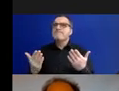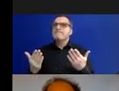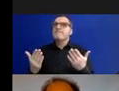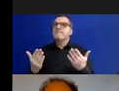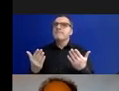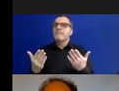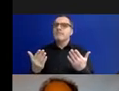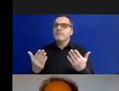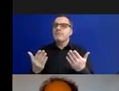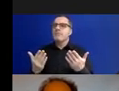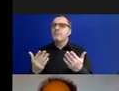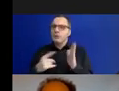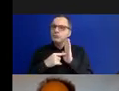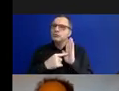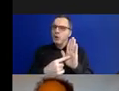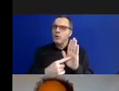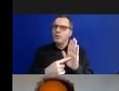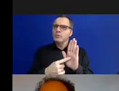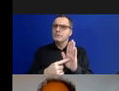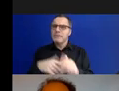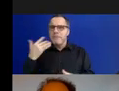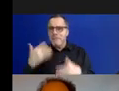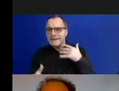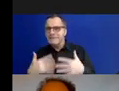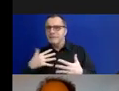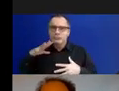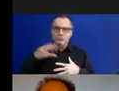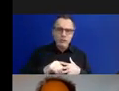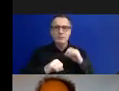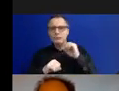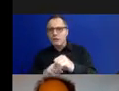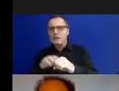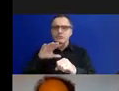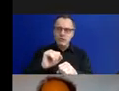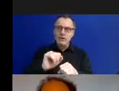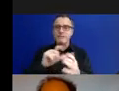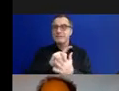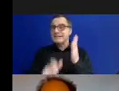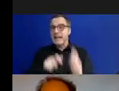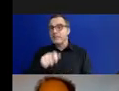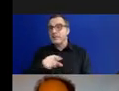painfully instructive of the on-going fight that disabled people face - especially in the last 20